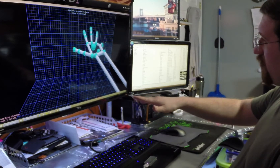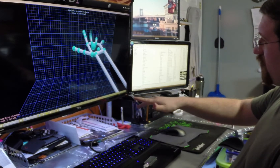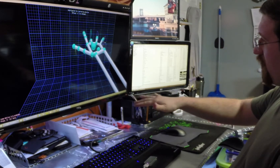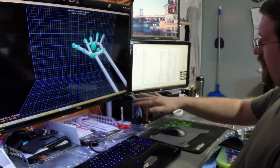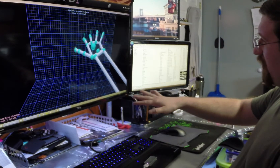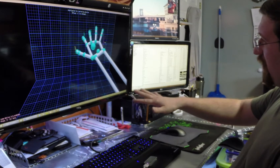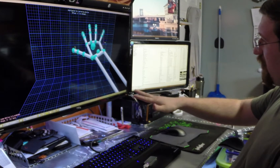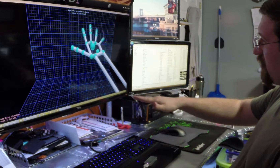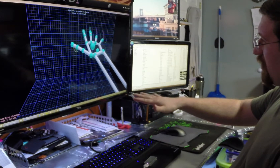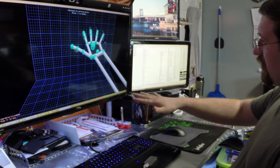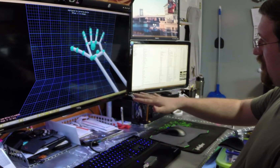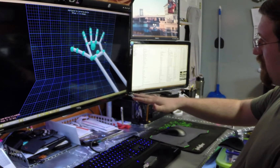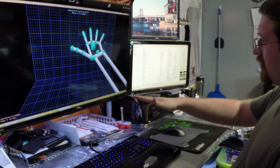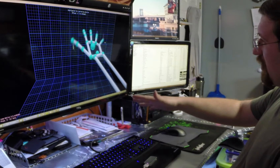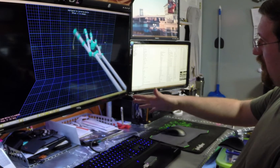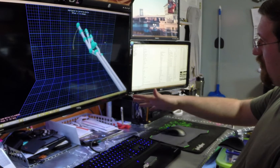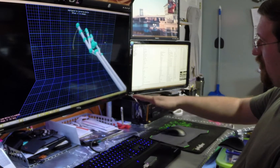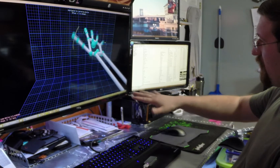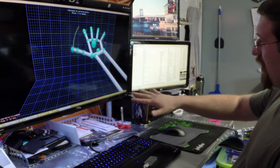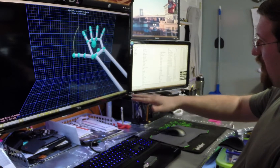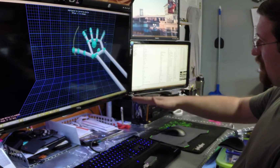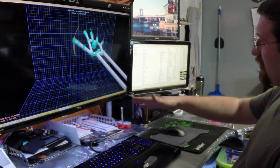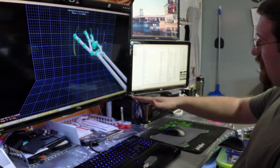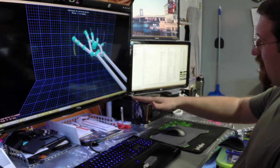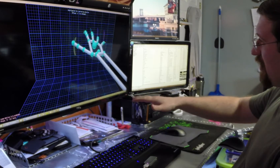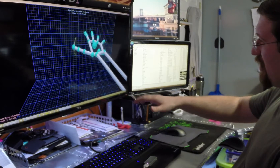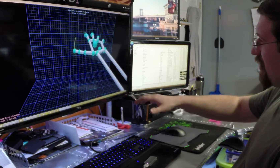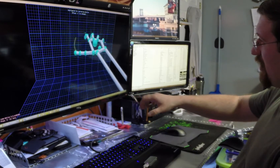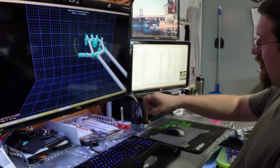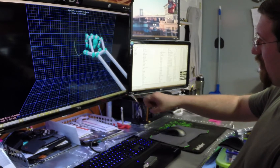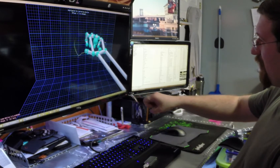I can move my fingers like this and I can turn my hand side to side